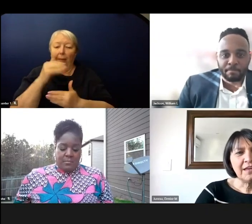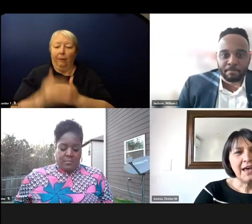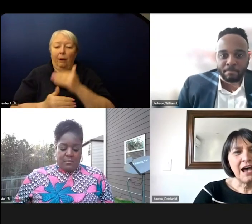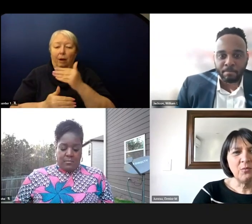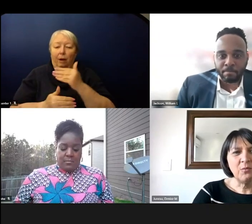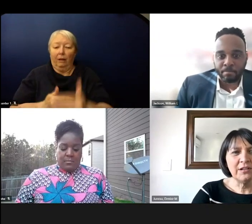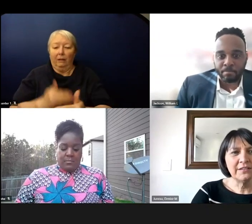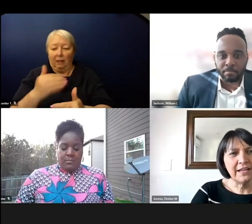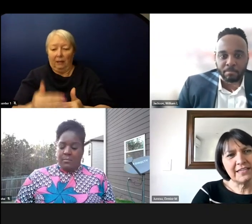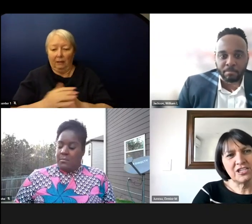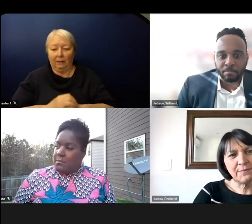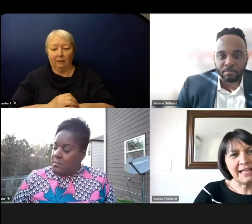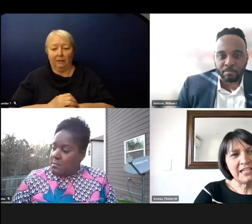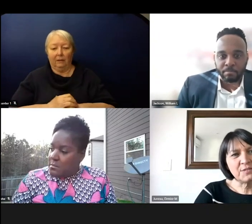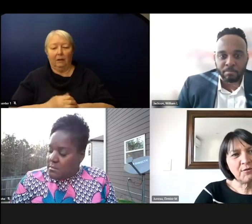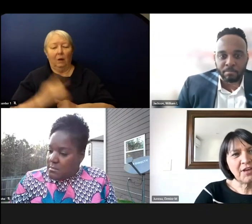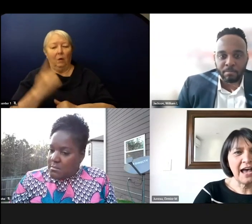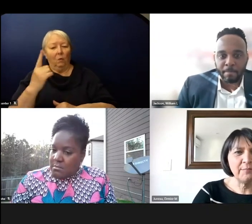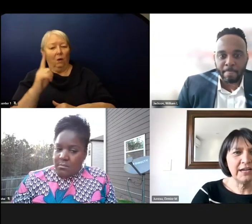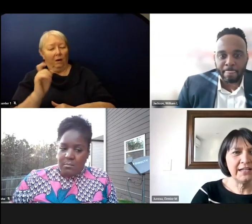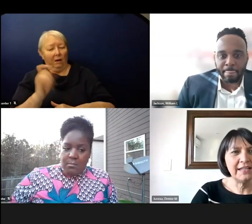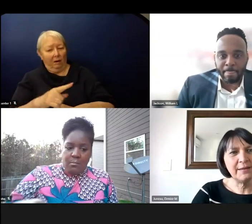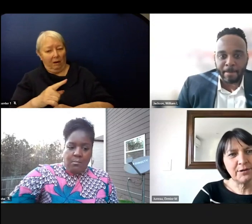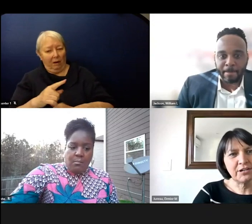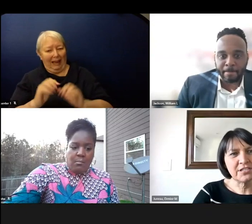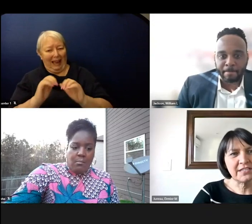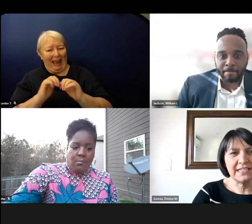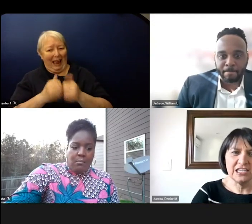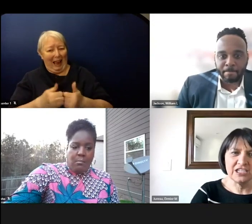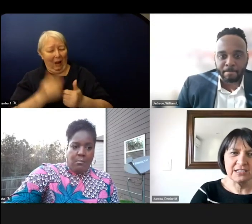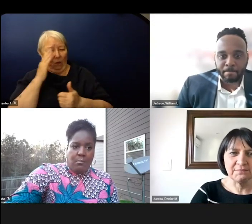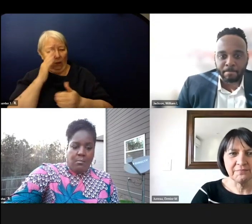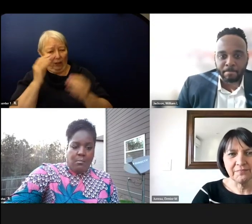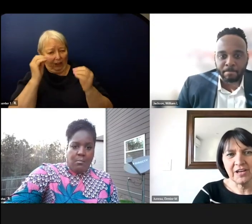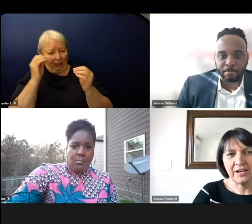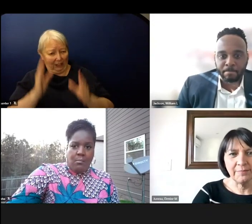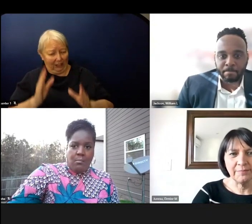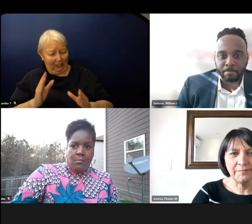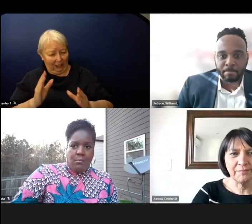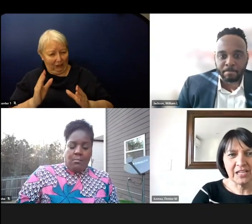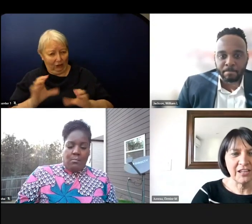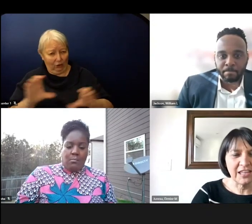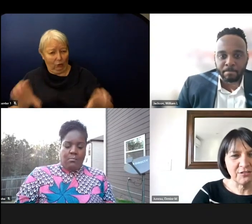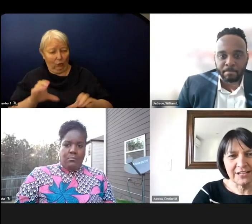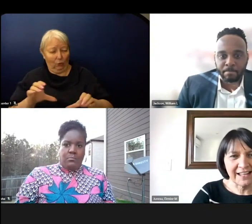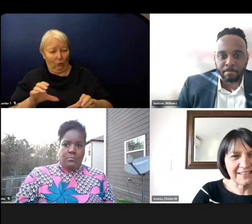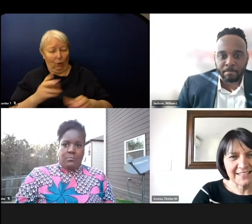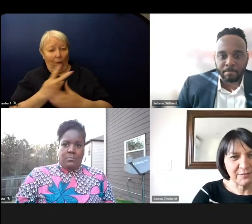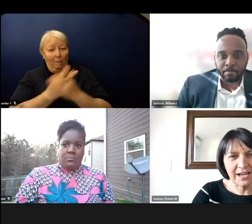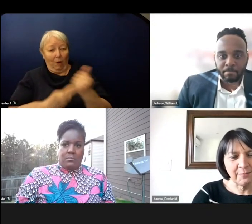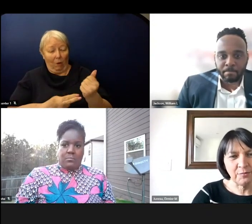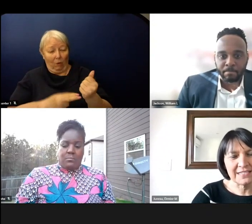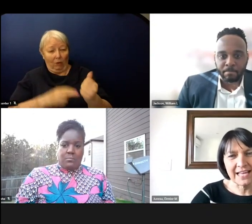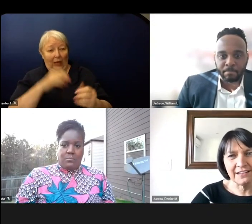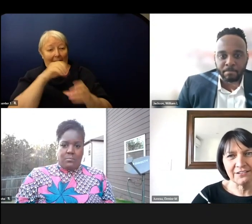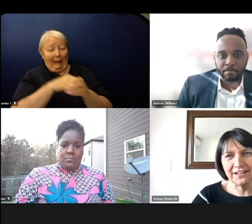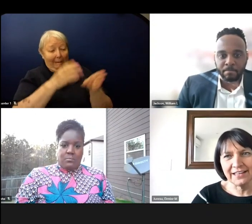will a teacher manage both hybrid and in-person teaching. And are they doing it at the same time and what's that look like.